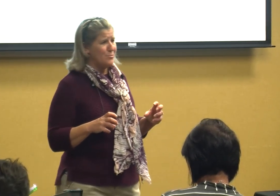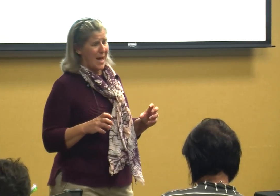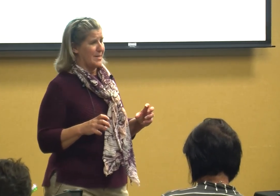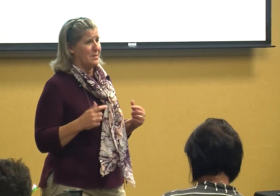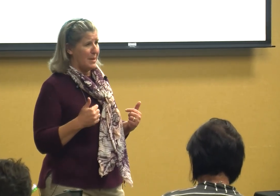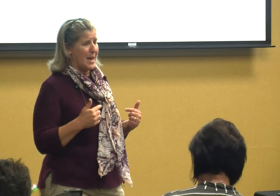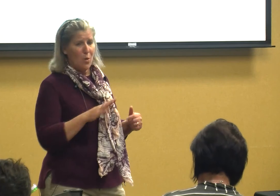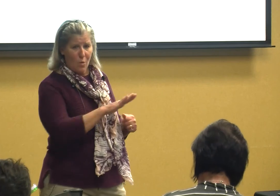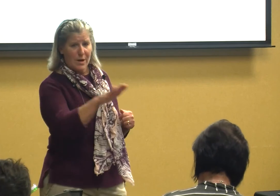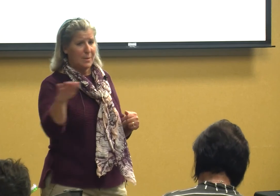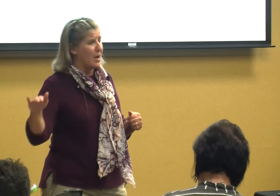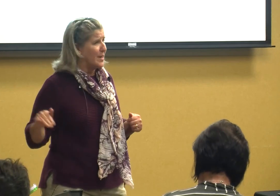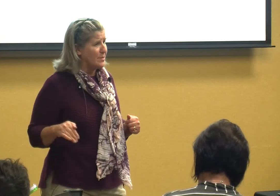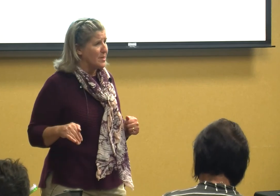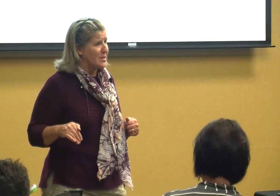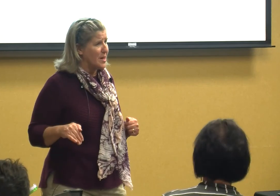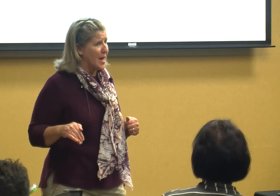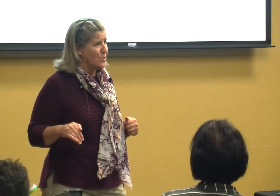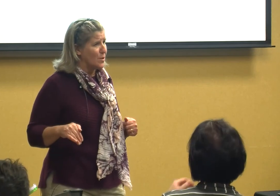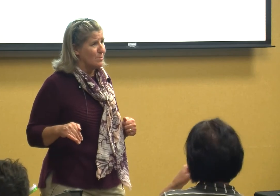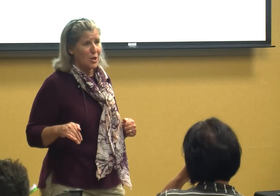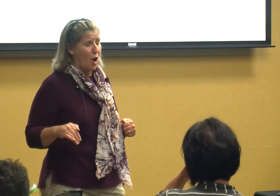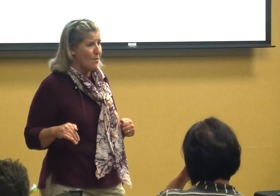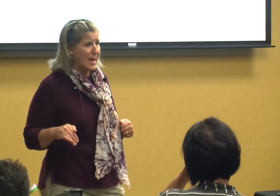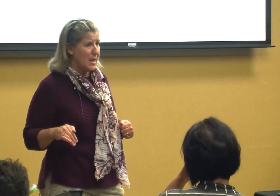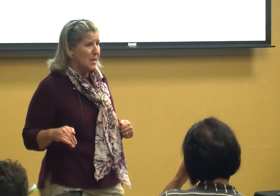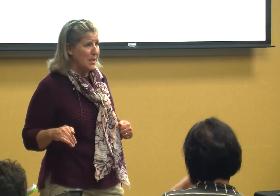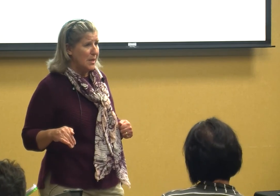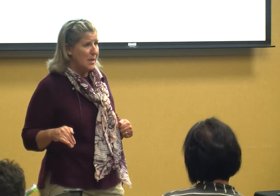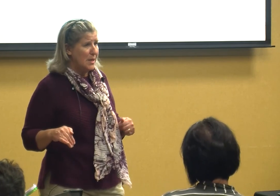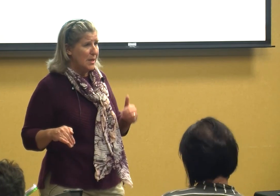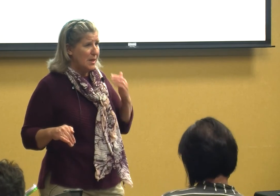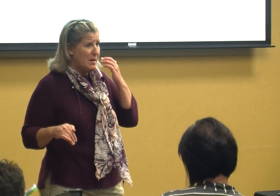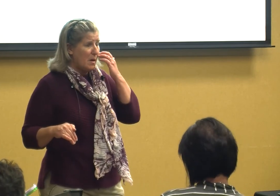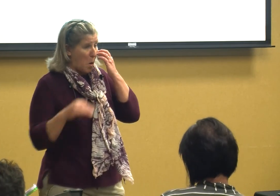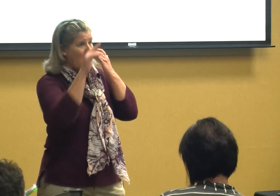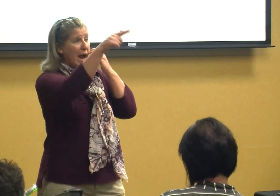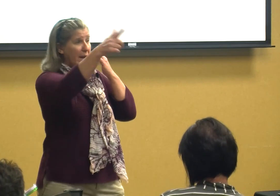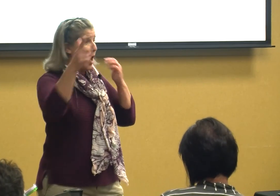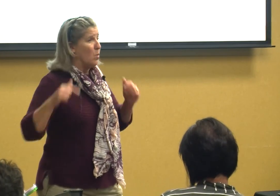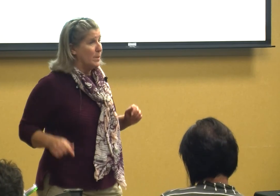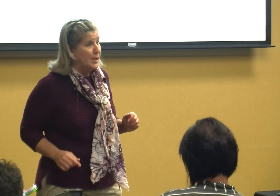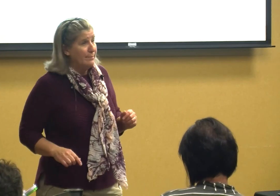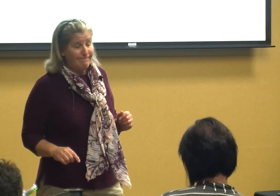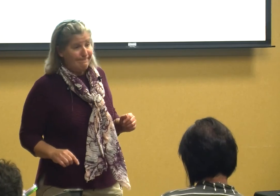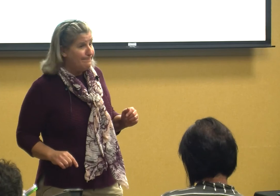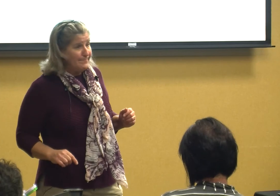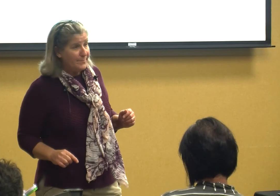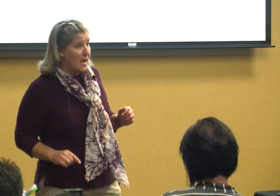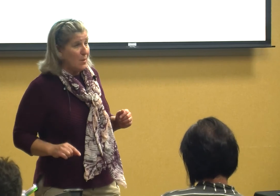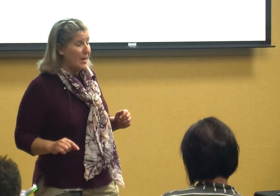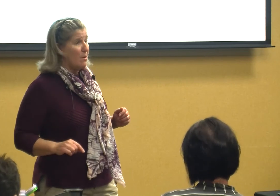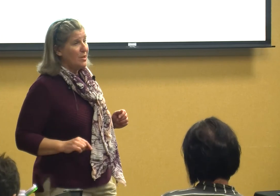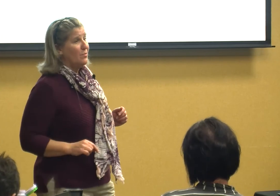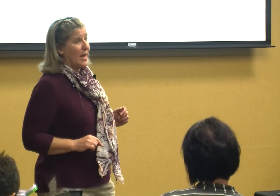that to me or anybody else in this classroom sorry or at home mm-hmm no we don't do that